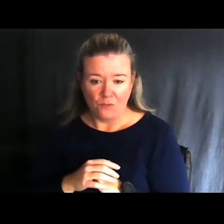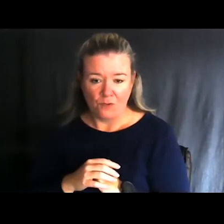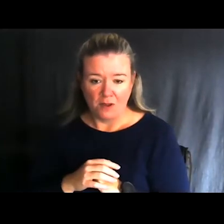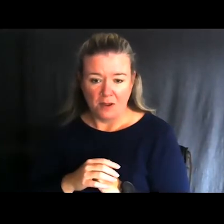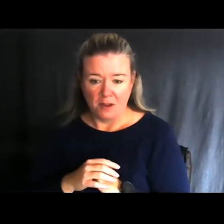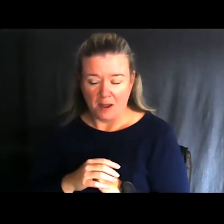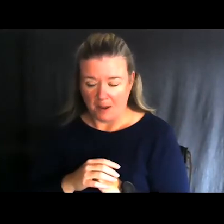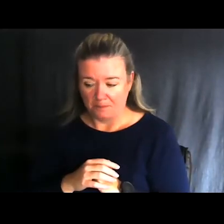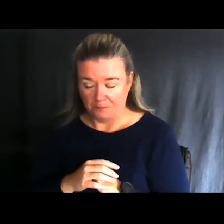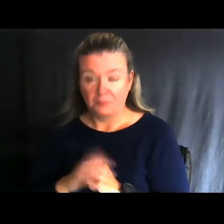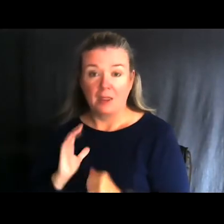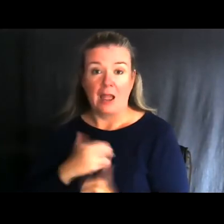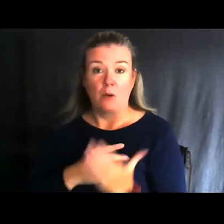Our program started expanding.